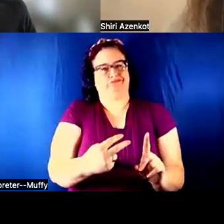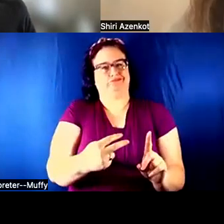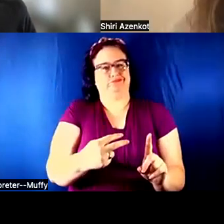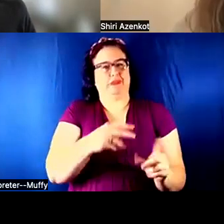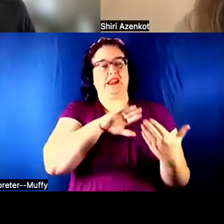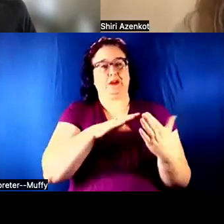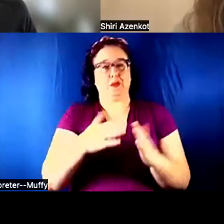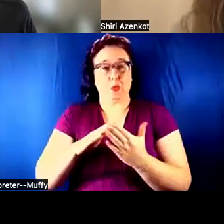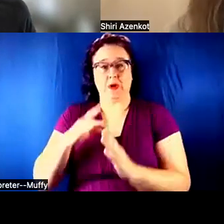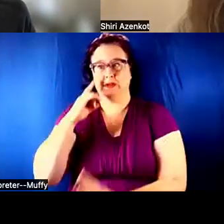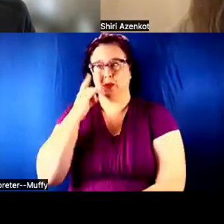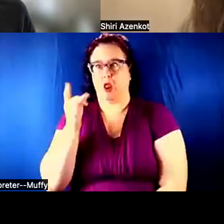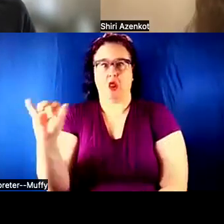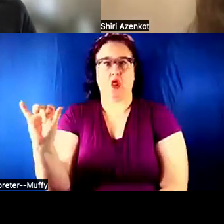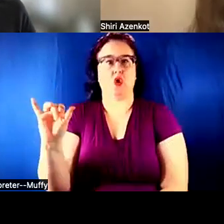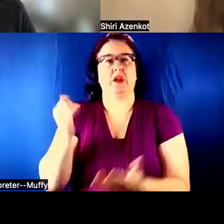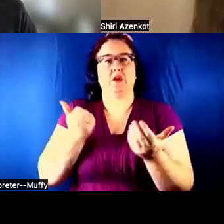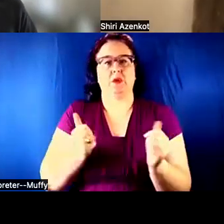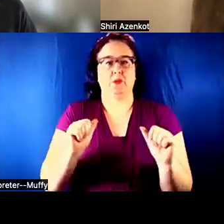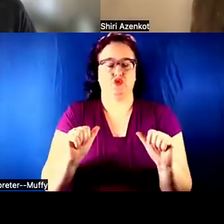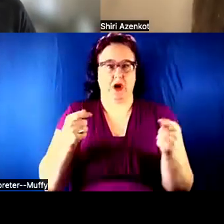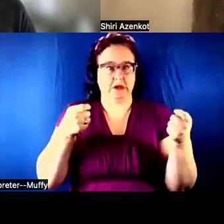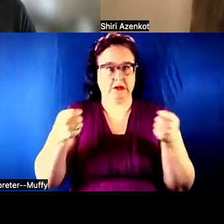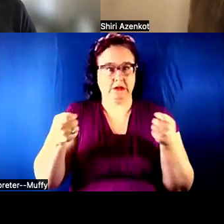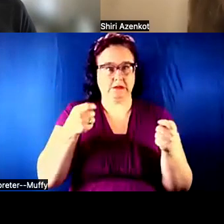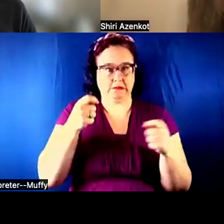LIKE WHEN THEY WERE TRYING TO NAVIGATE THEIR WAY THROUGH THE MENTAL HEALTH CARE SYSTEM, AND